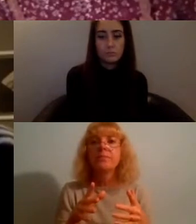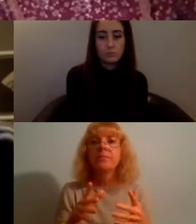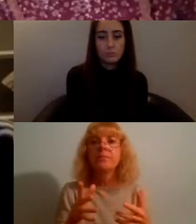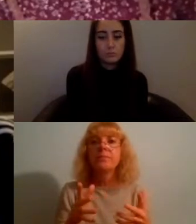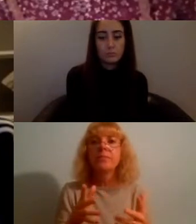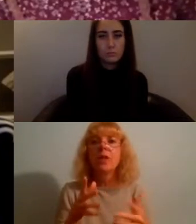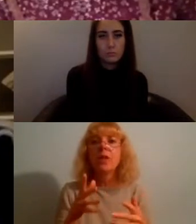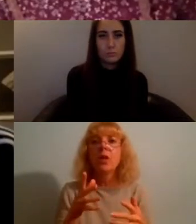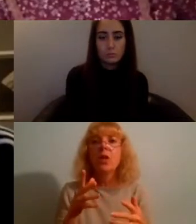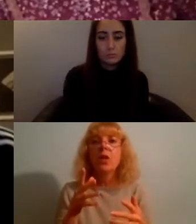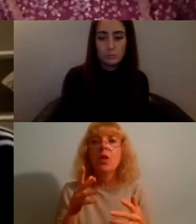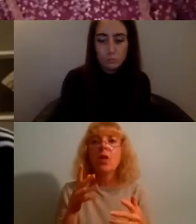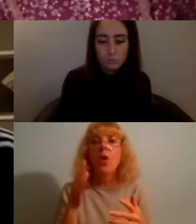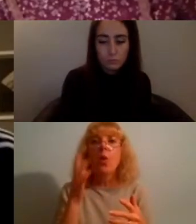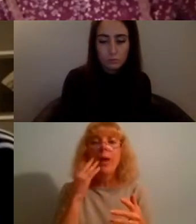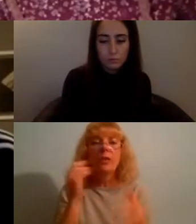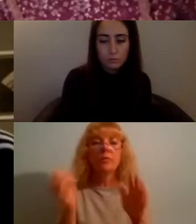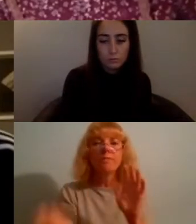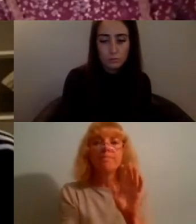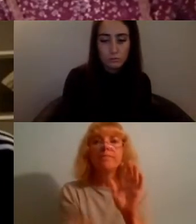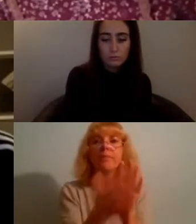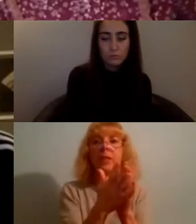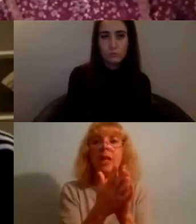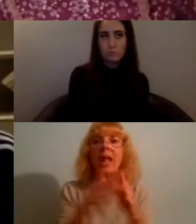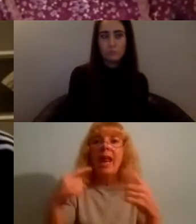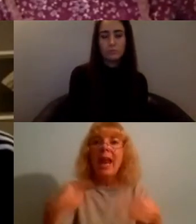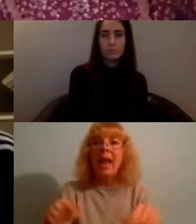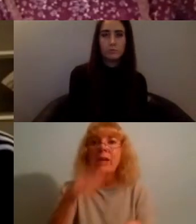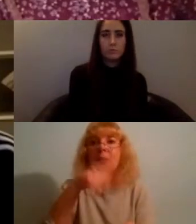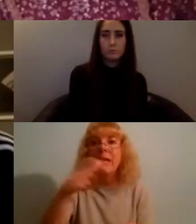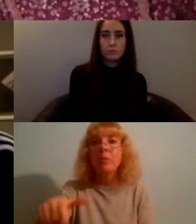putting stuff out making sure that you're letting people know like your close friends that they're